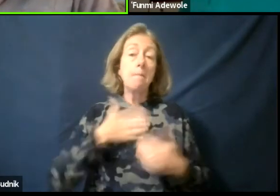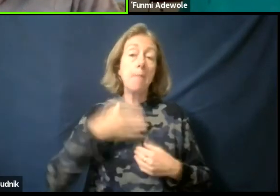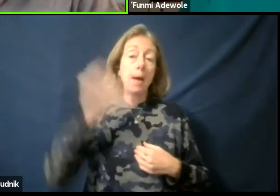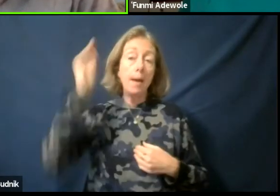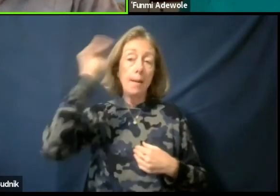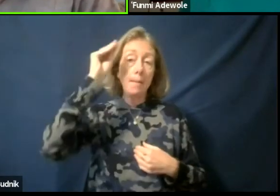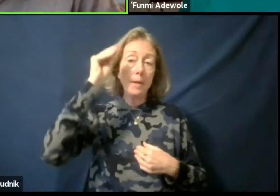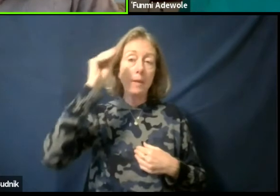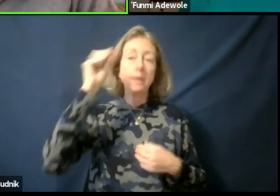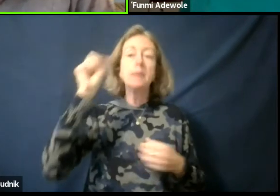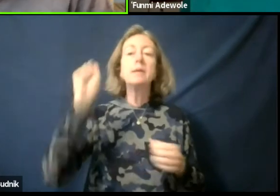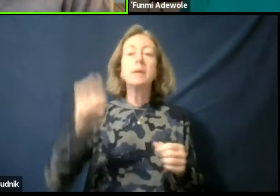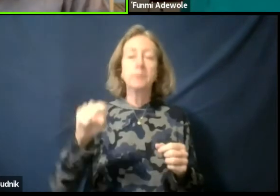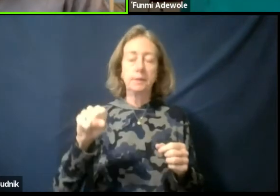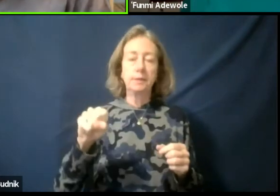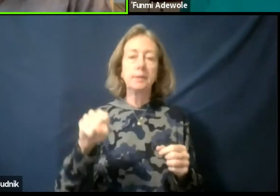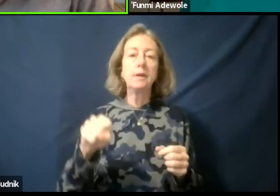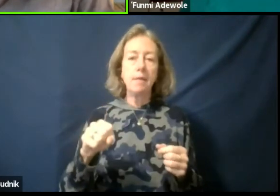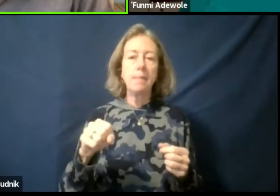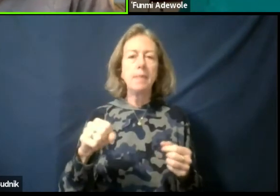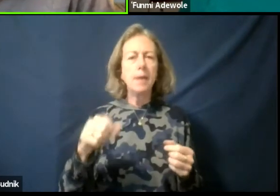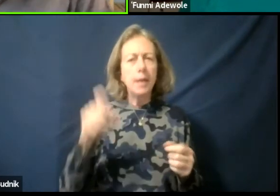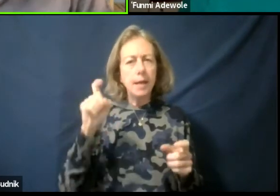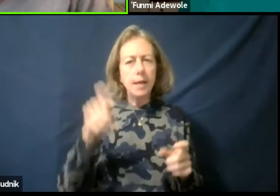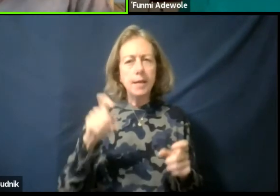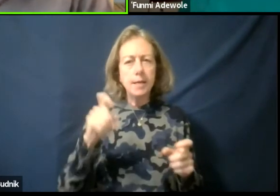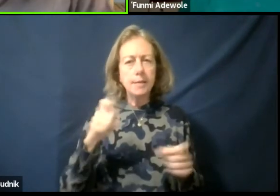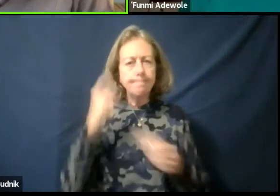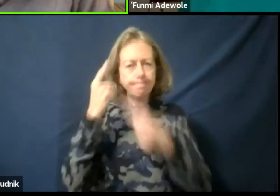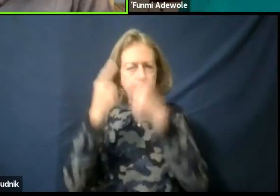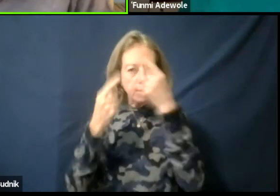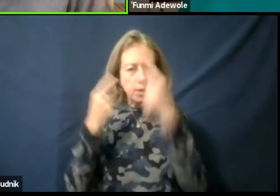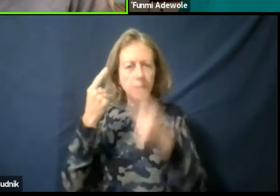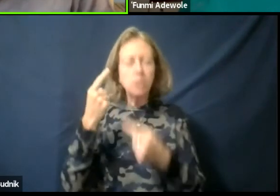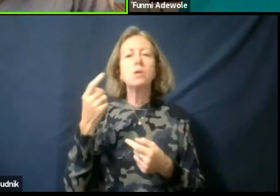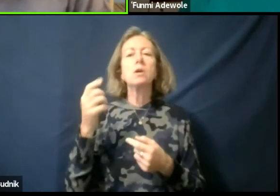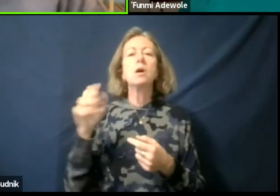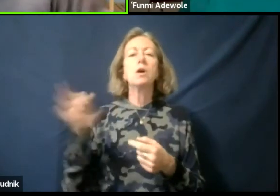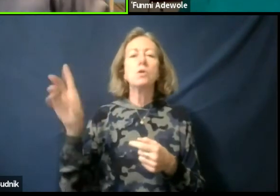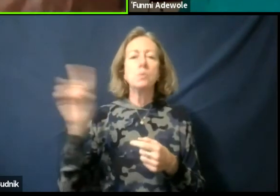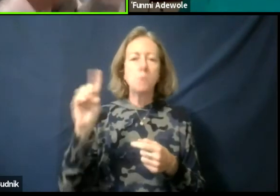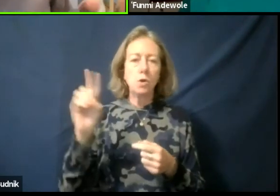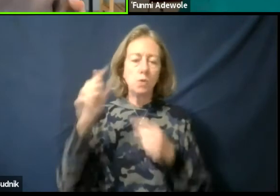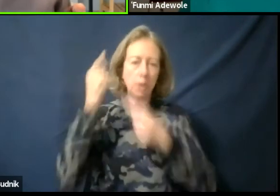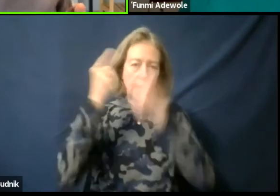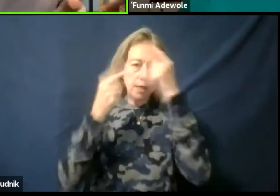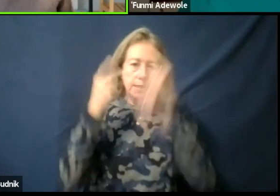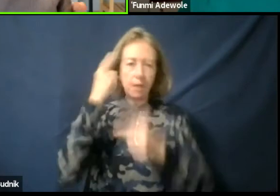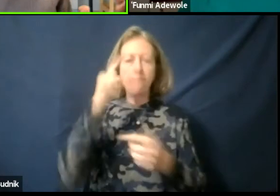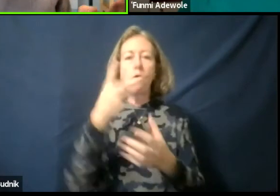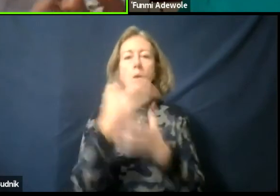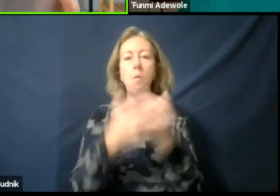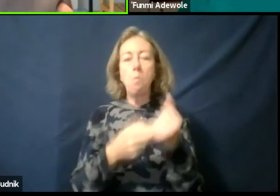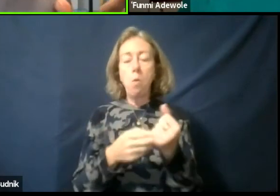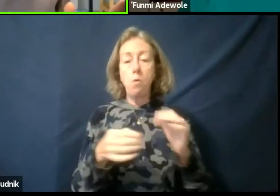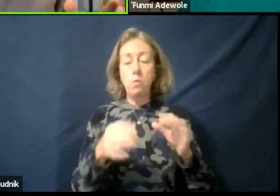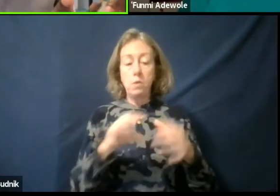There has to be a consideration, a dramaturgical consideration for both the story content the storytelling,